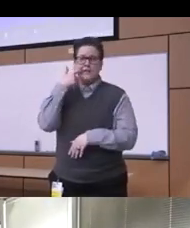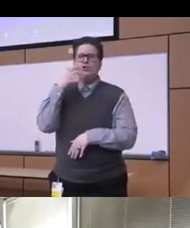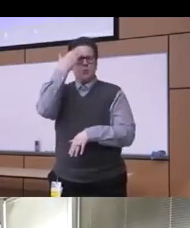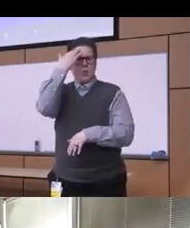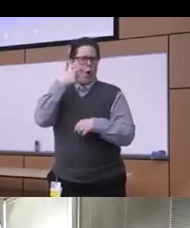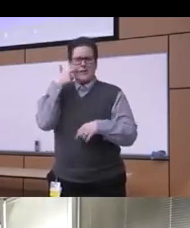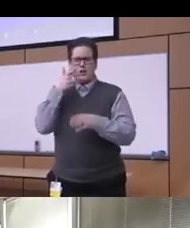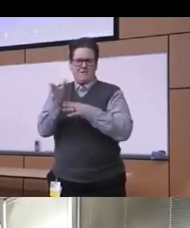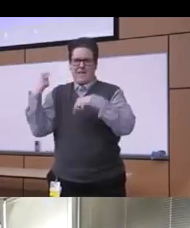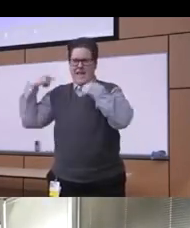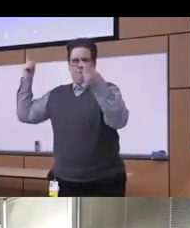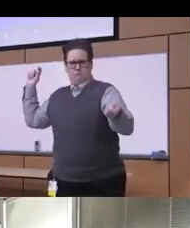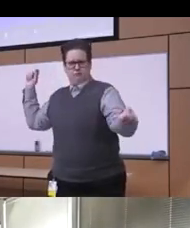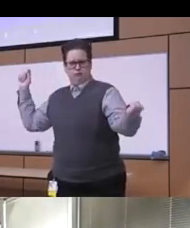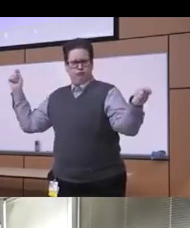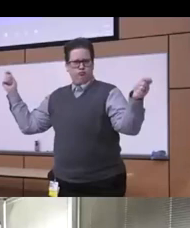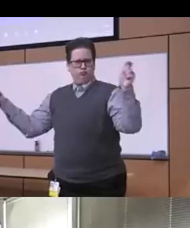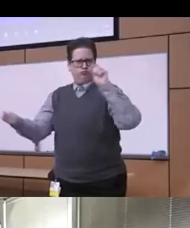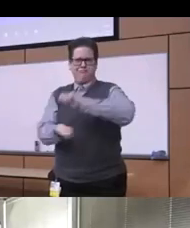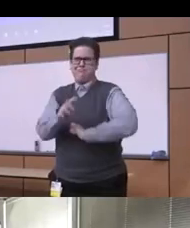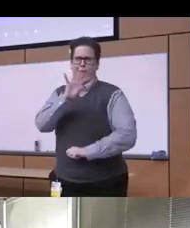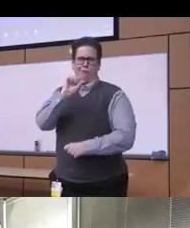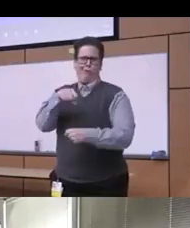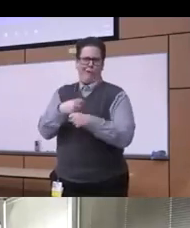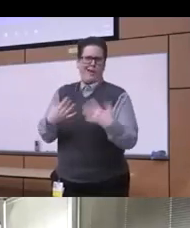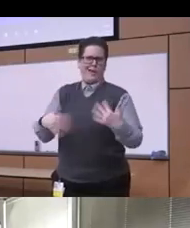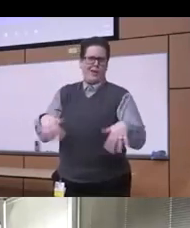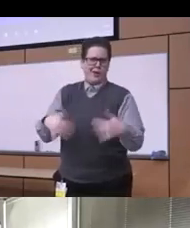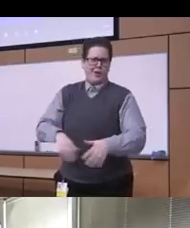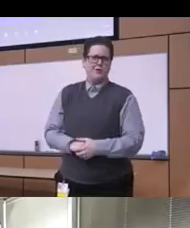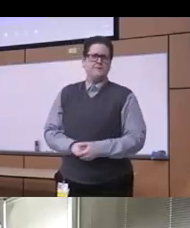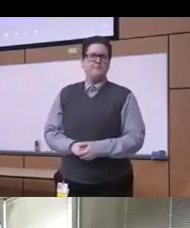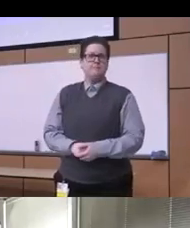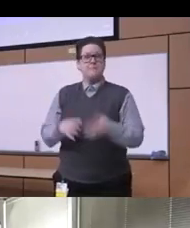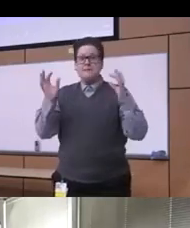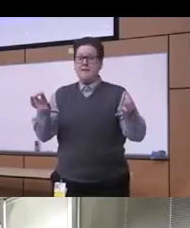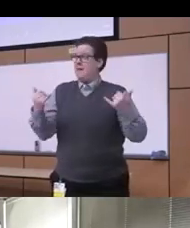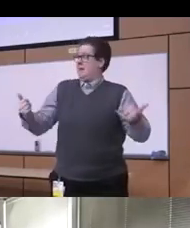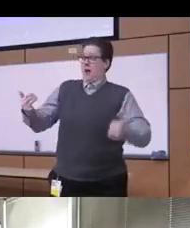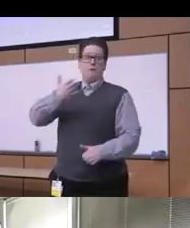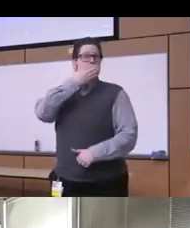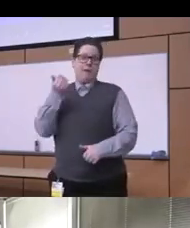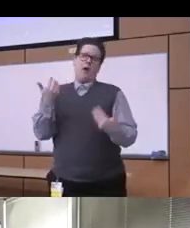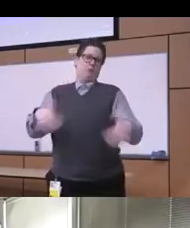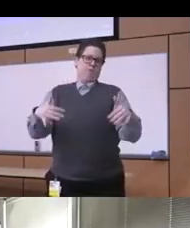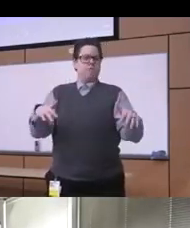aspects over the past 40 years and we're doing definitely much better in terms of providing a